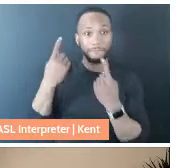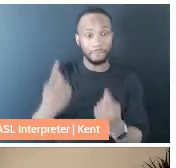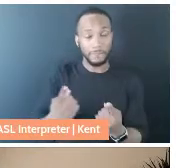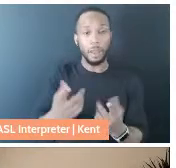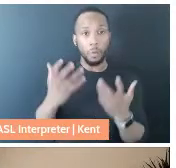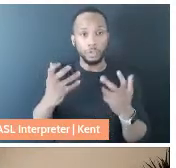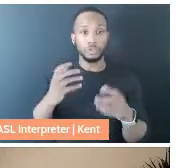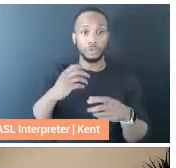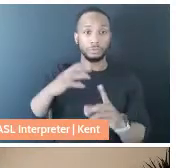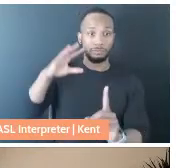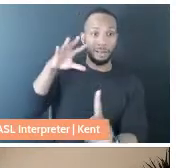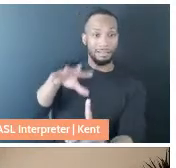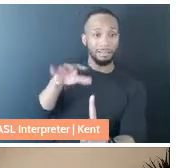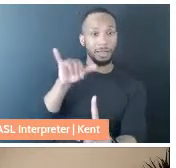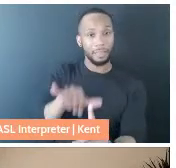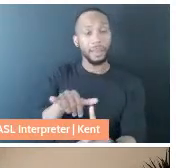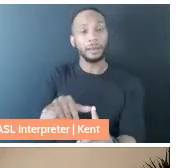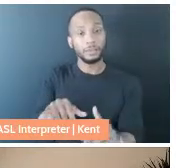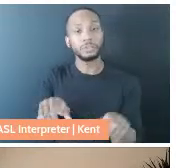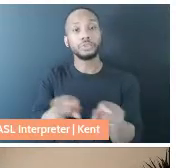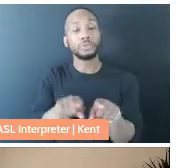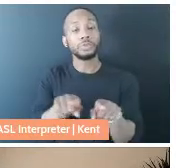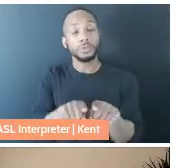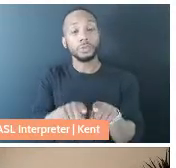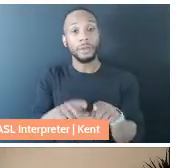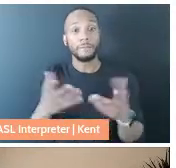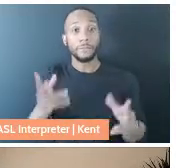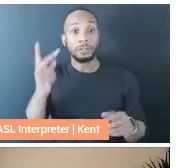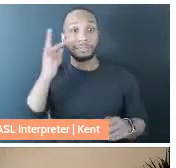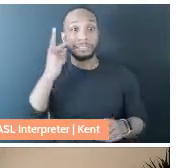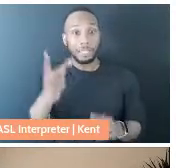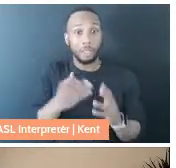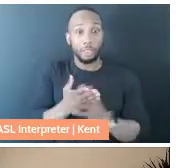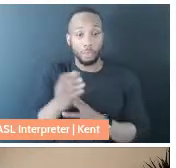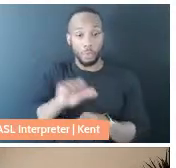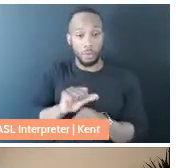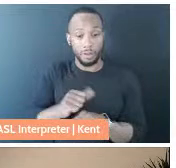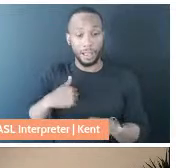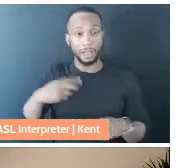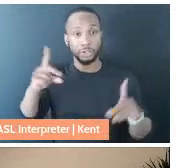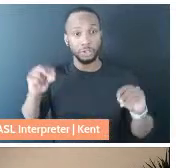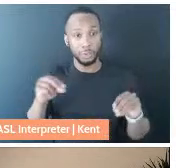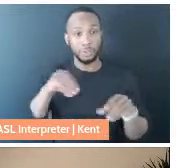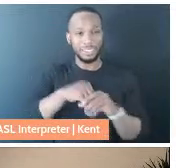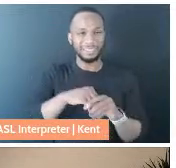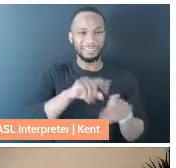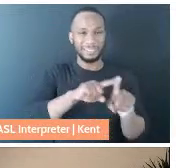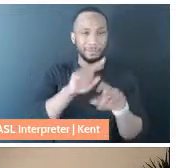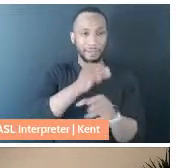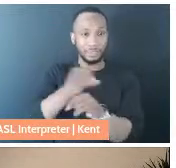that as well, and really having seen through the work that I do in institutions how much